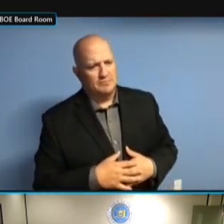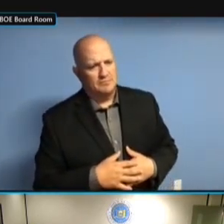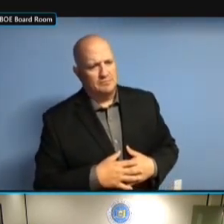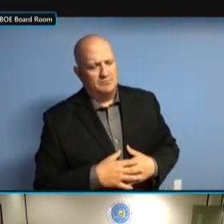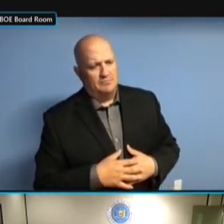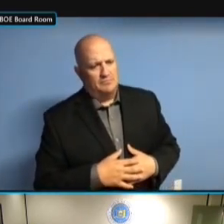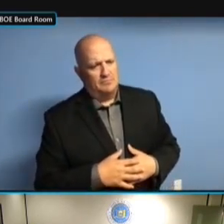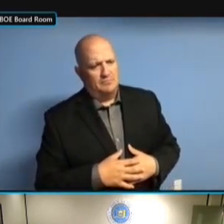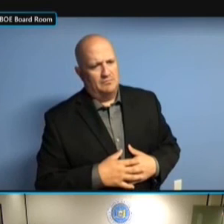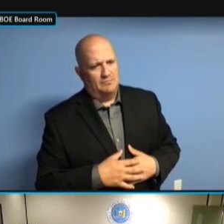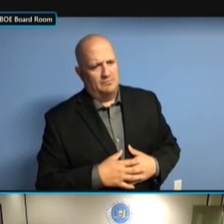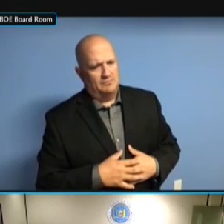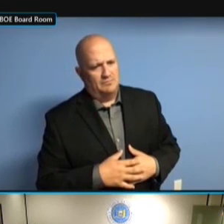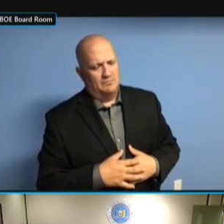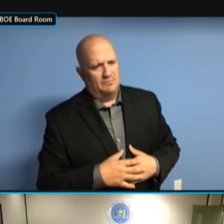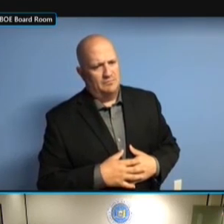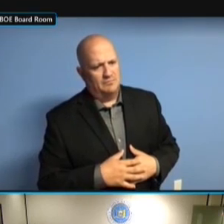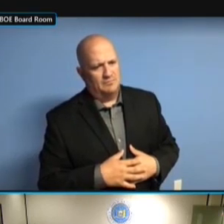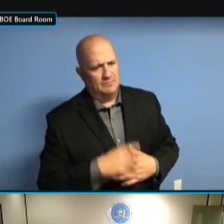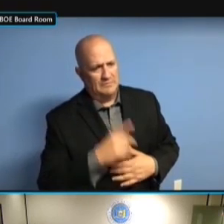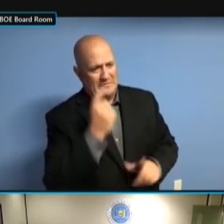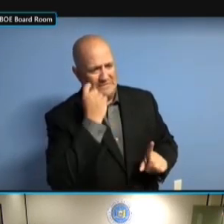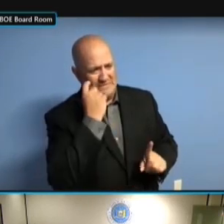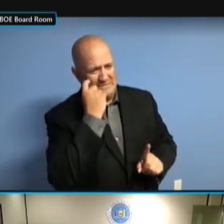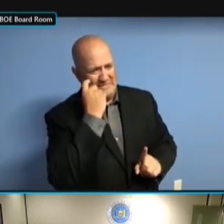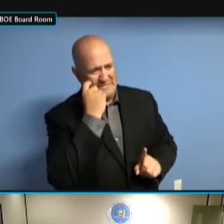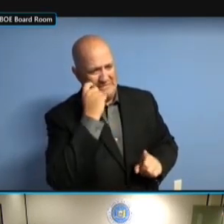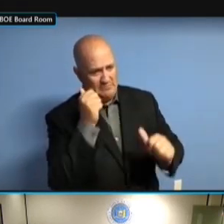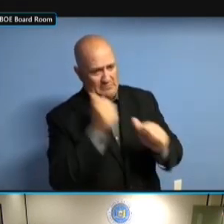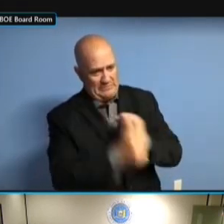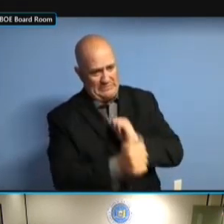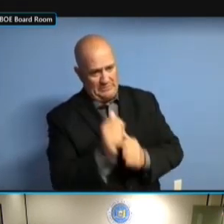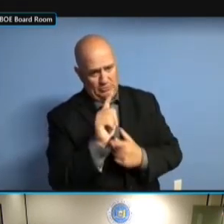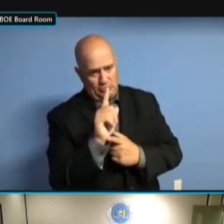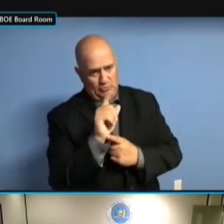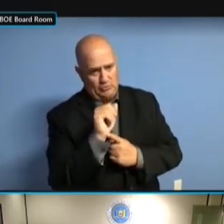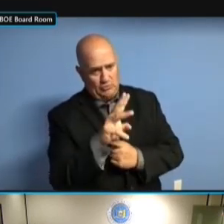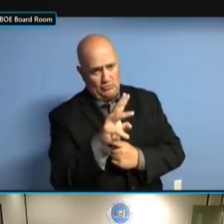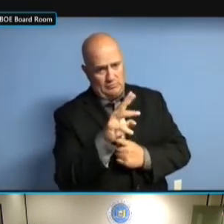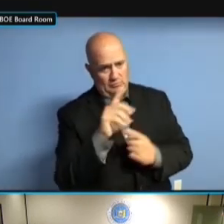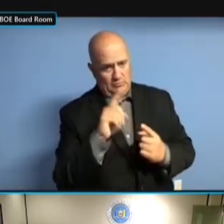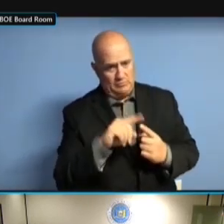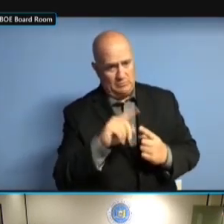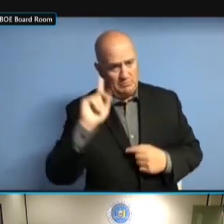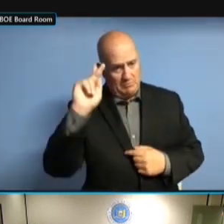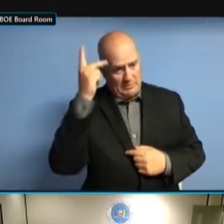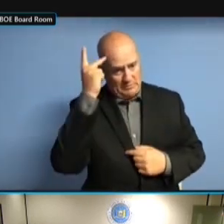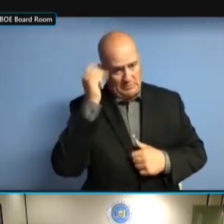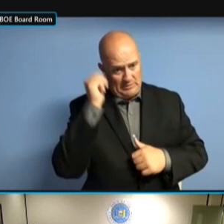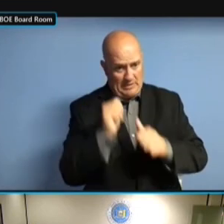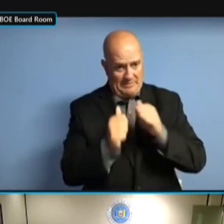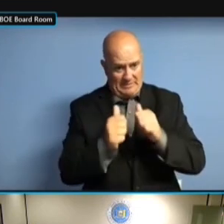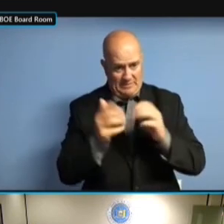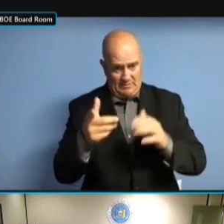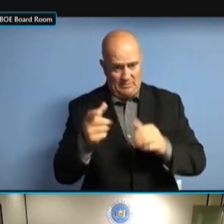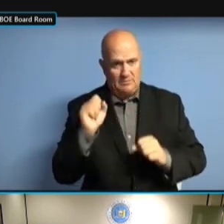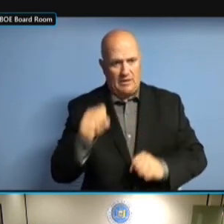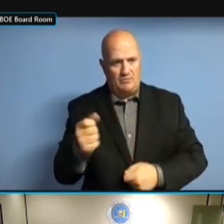THEY PASSED A LAW RECENTLY WHERE YOU NEED TO REPLACE THEY PASSED A LAW RECENTLY WHERE YOU NEED TO REPLACE YOUR WHERE YOU NEED TO REPLACE YOUR WHERE YOU NEED TO REPLACE YOUR TREASURER. TREASURER. TREASURER. >> TREASURER. >> AND TREASURER. >> AND WE TREASURER. >> AND WE RUN TREASURER. >> AND WE RUN INTO TREASURER. >> AND WE RUN INTO SITUATIONS AND WE RUN INTO SITUATIONS